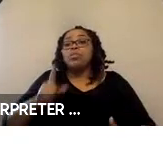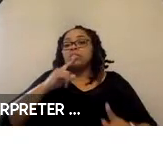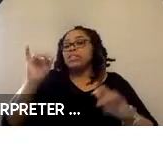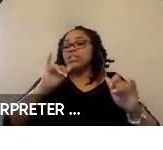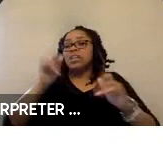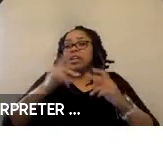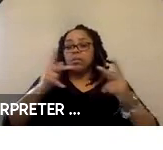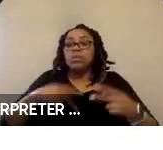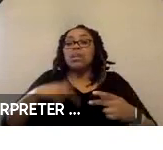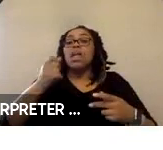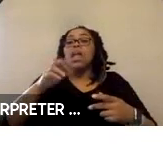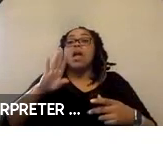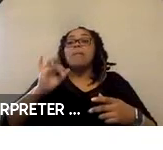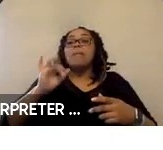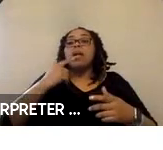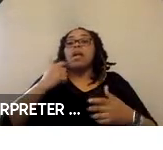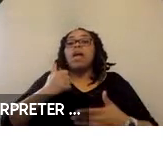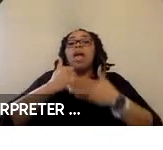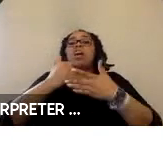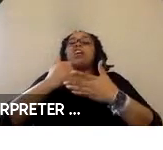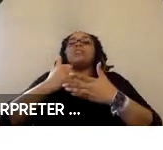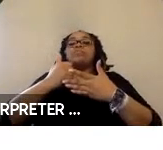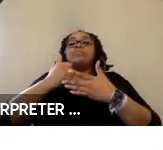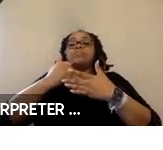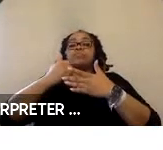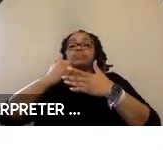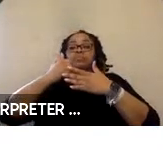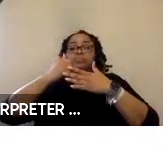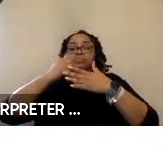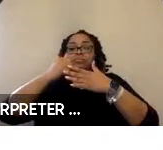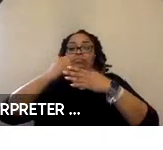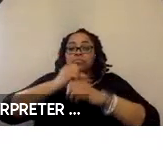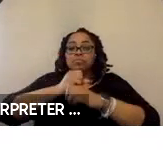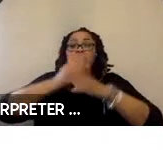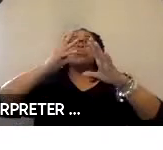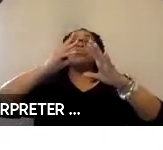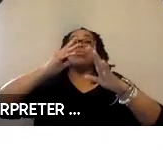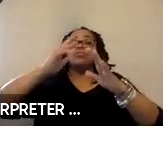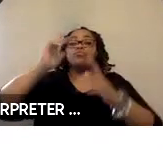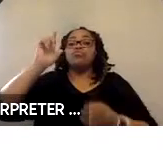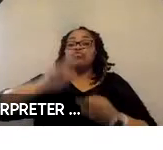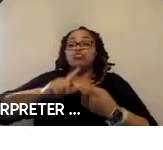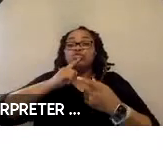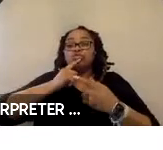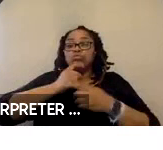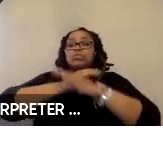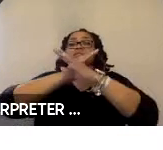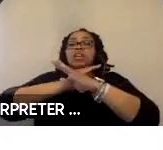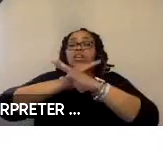the airbag helps make up for some of the reduced protection available from the seatbelt. The